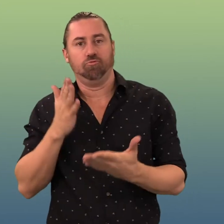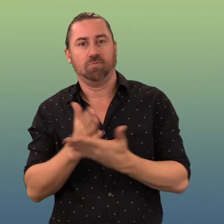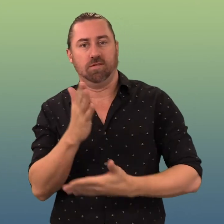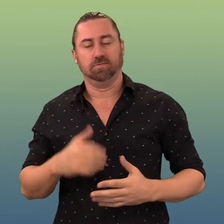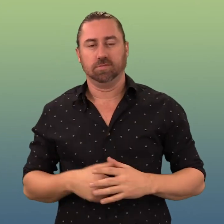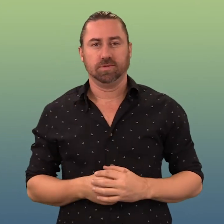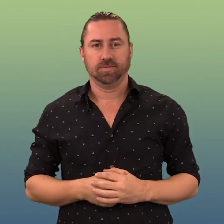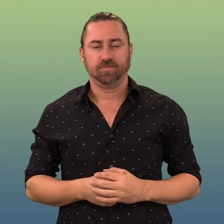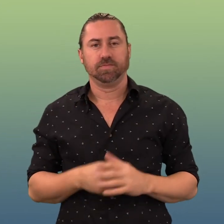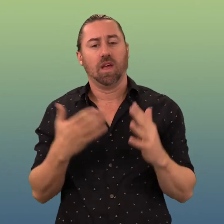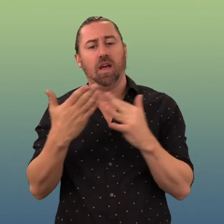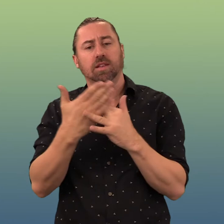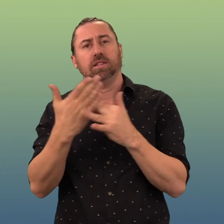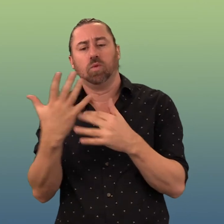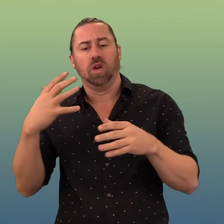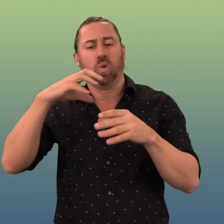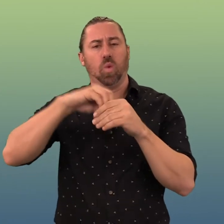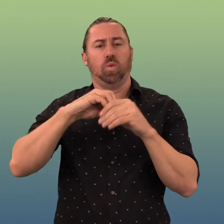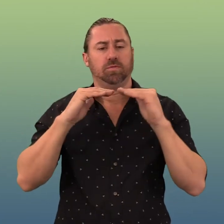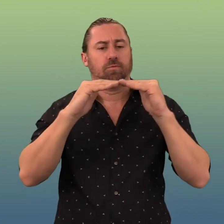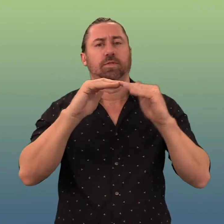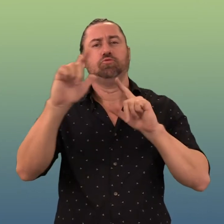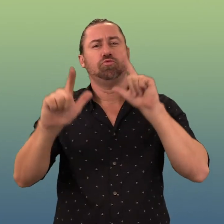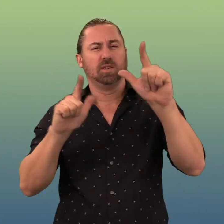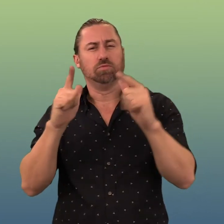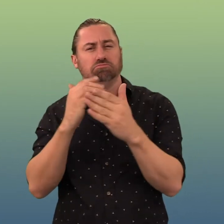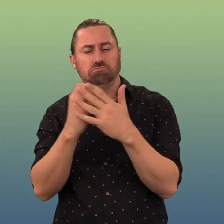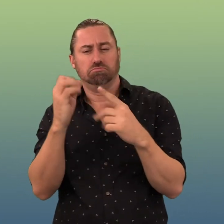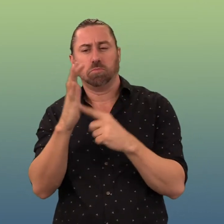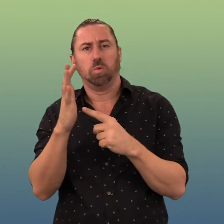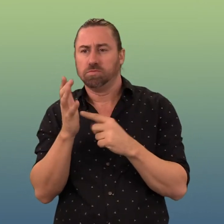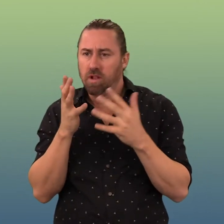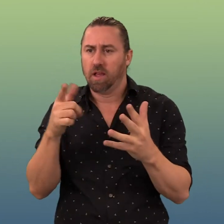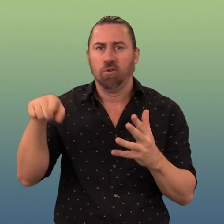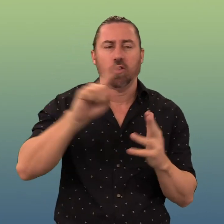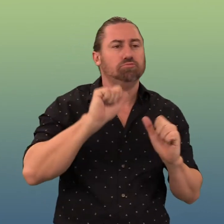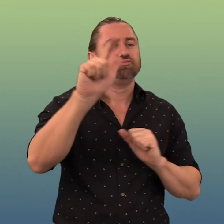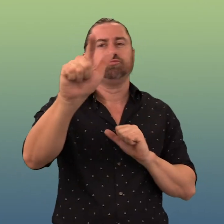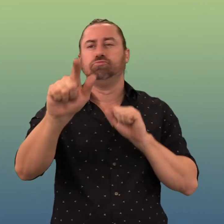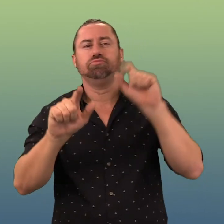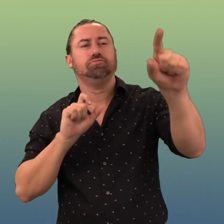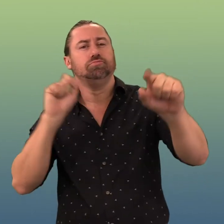This strategy will guide us in building accessible and inclusive transport services,